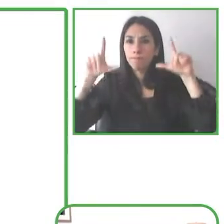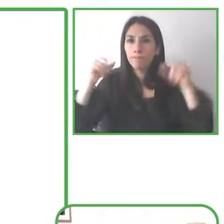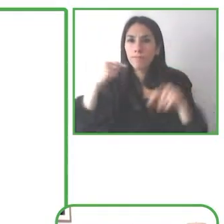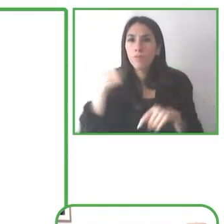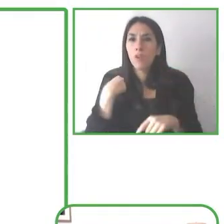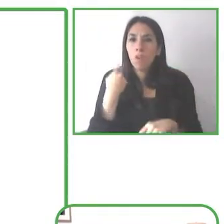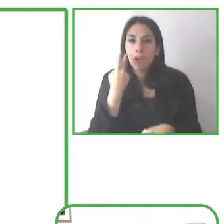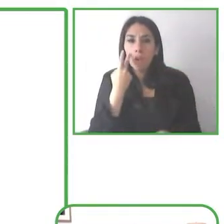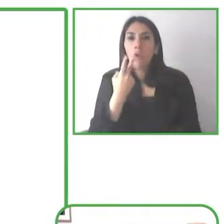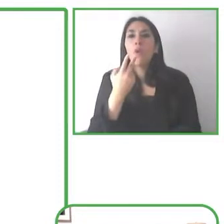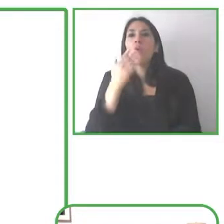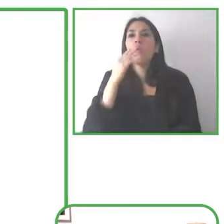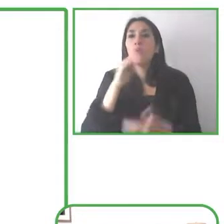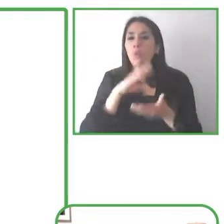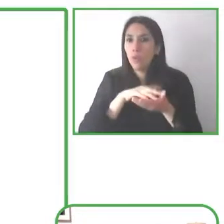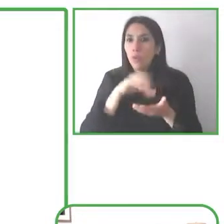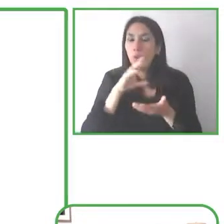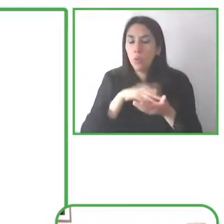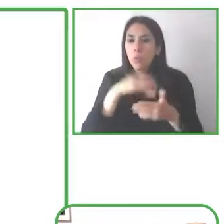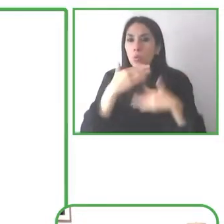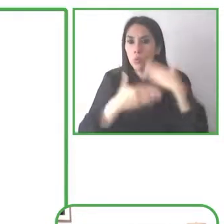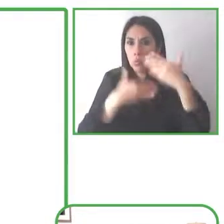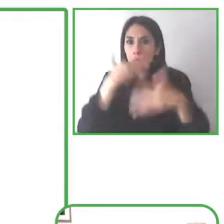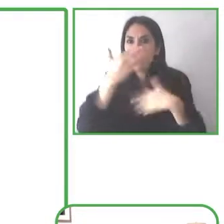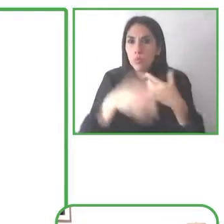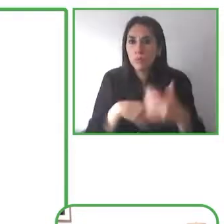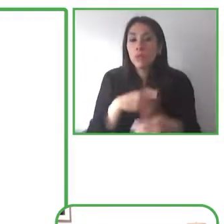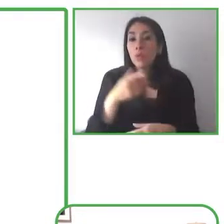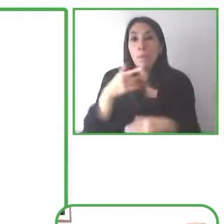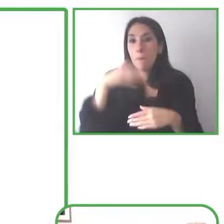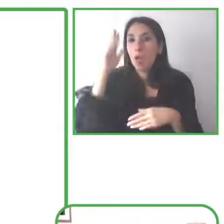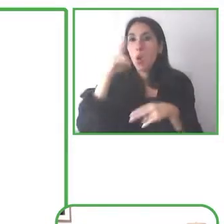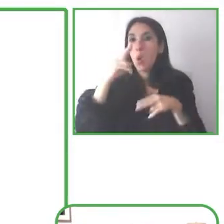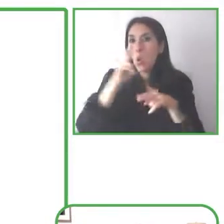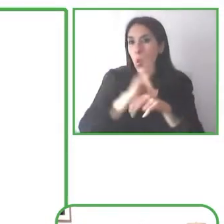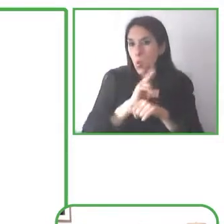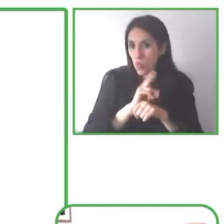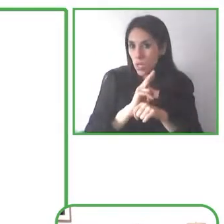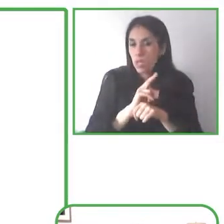know still used to this day, but I think about that early period so